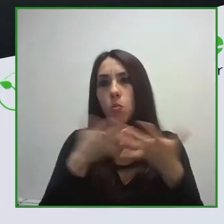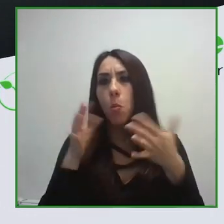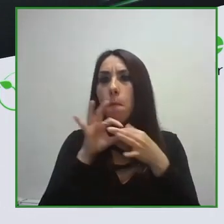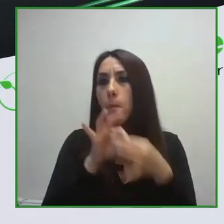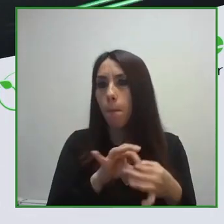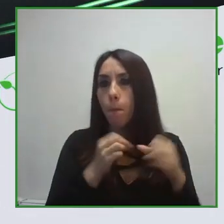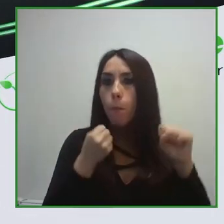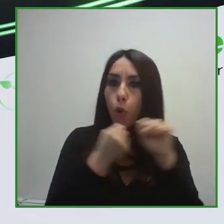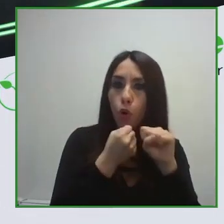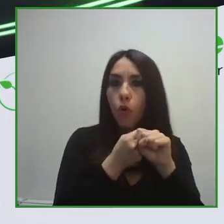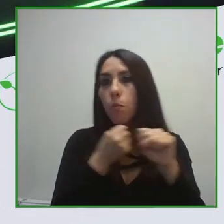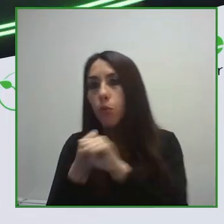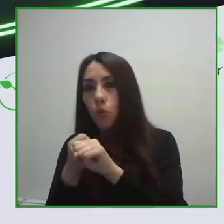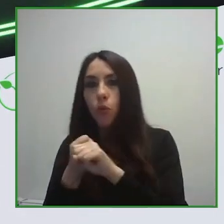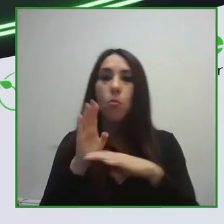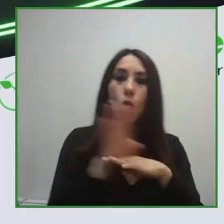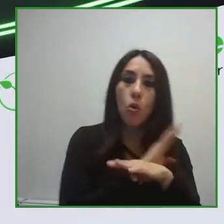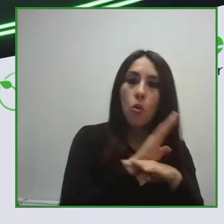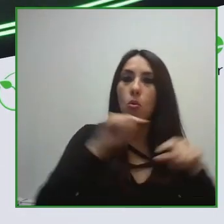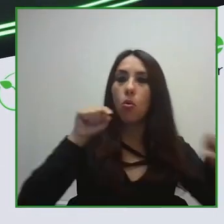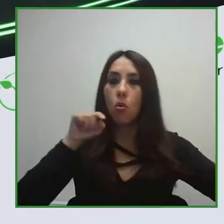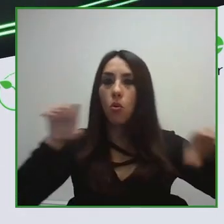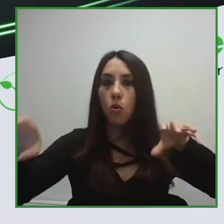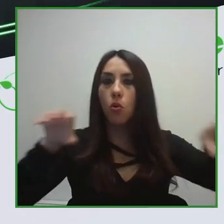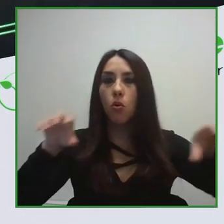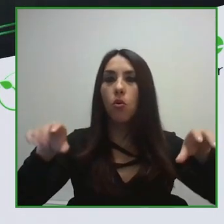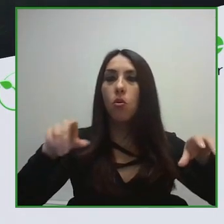to create this more accessible and inclusive world.